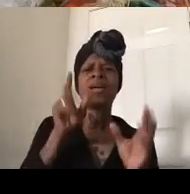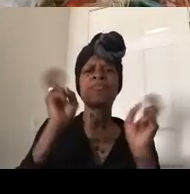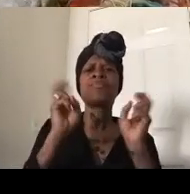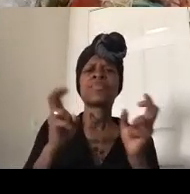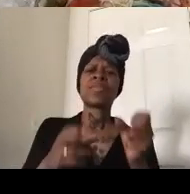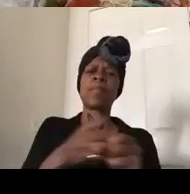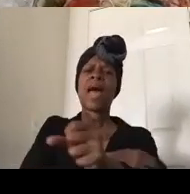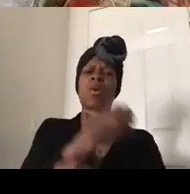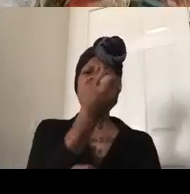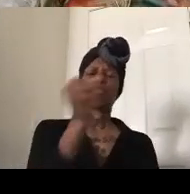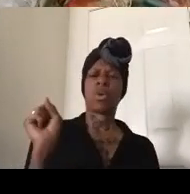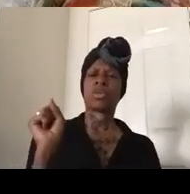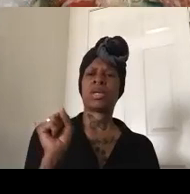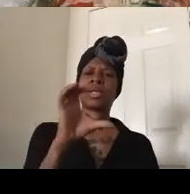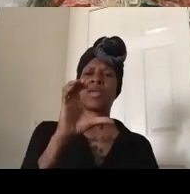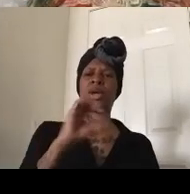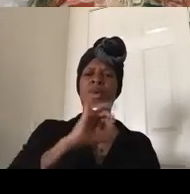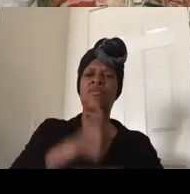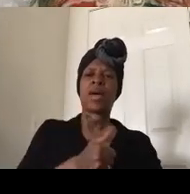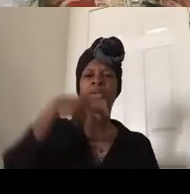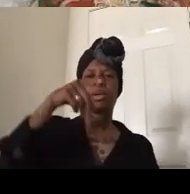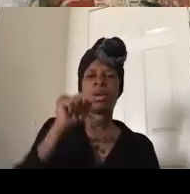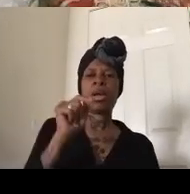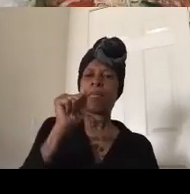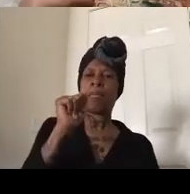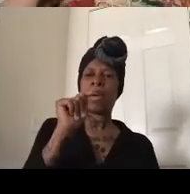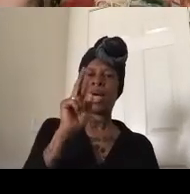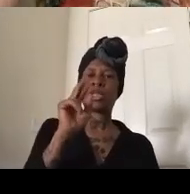co-founder patrice cullers on she's also the offer author of when